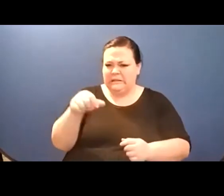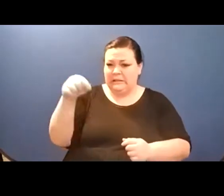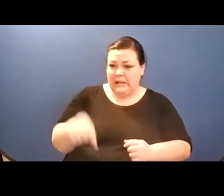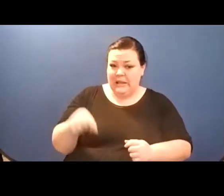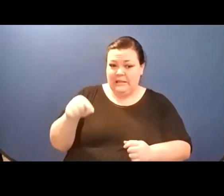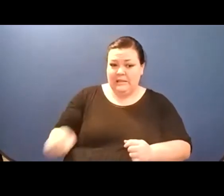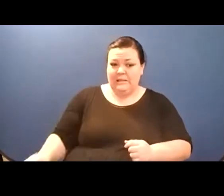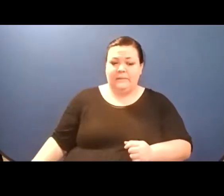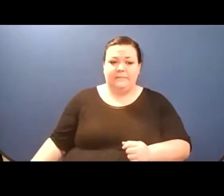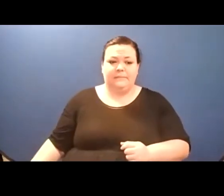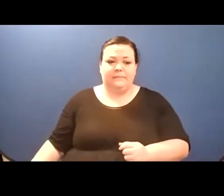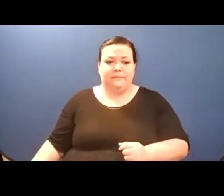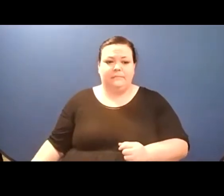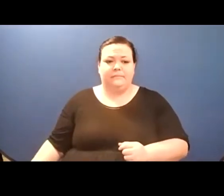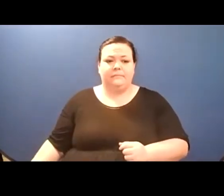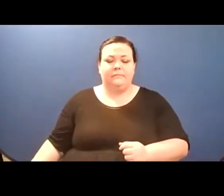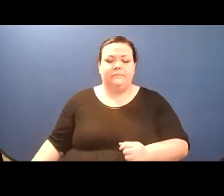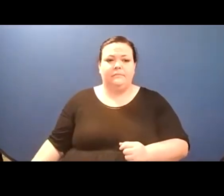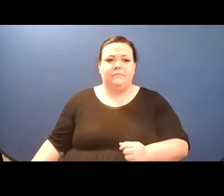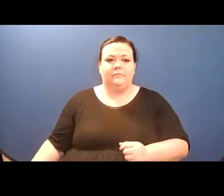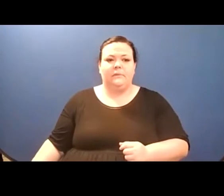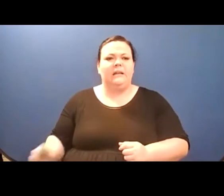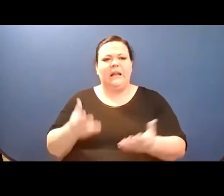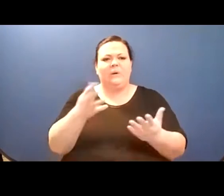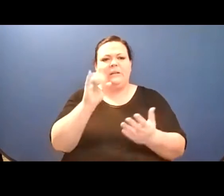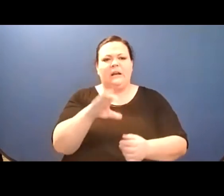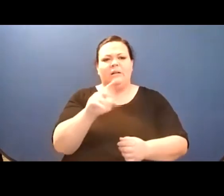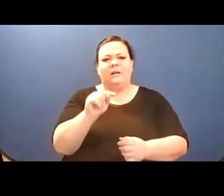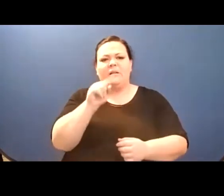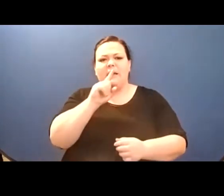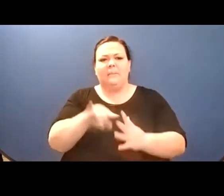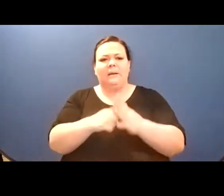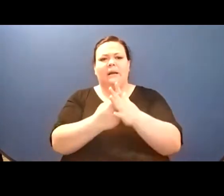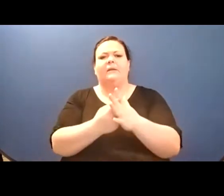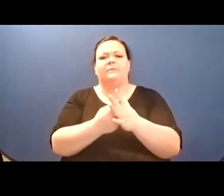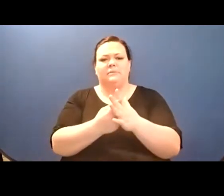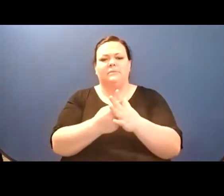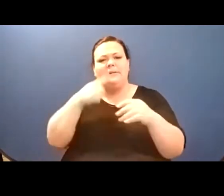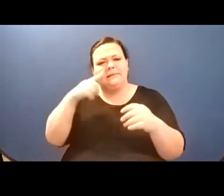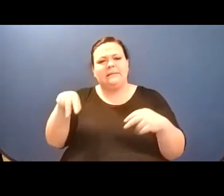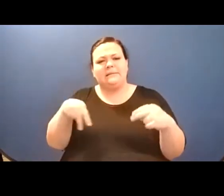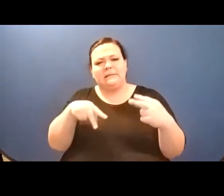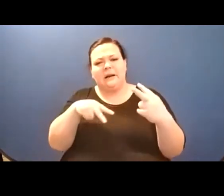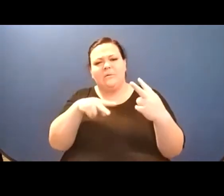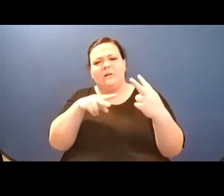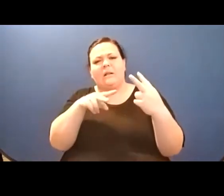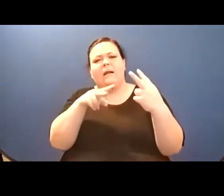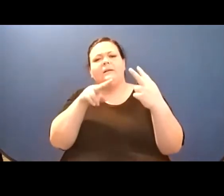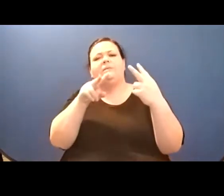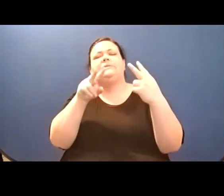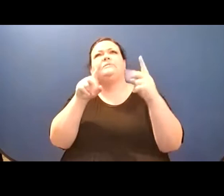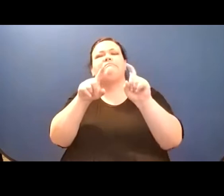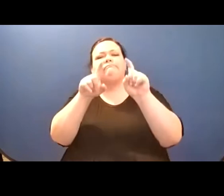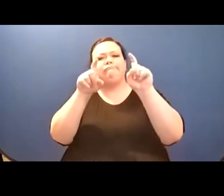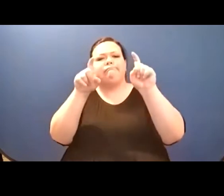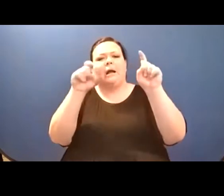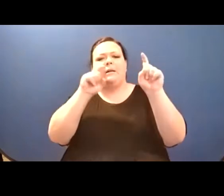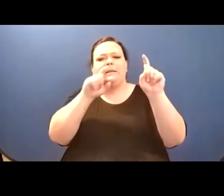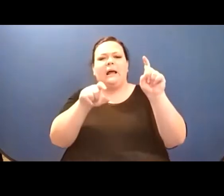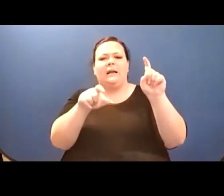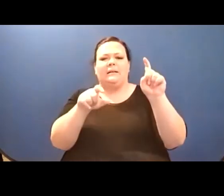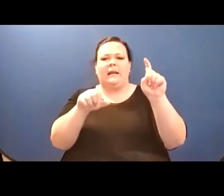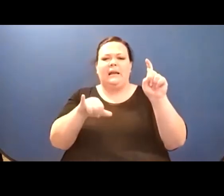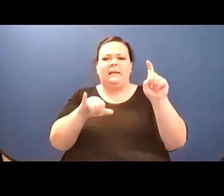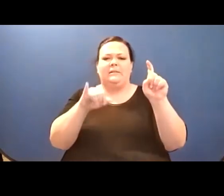that wanders ... a cloud ... now it shall rain ... are these the divisions? Feel these ribs,